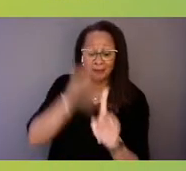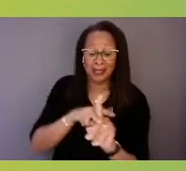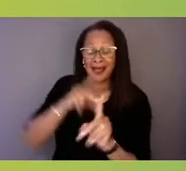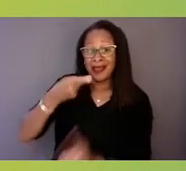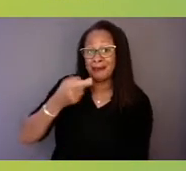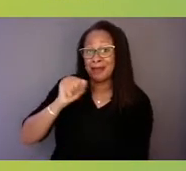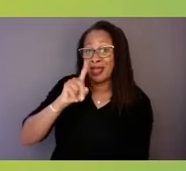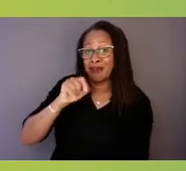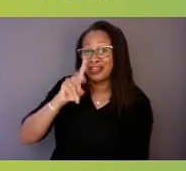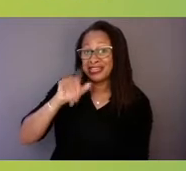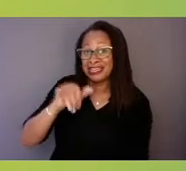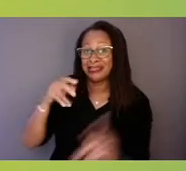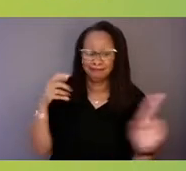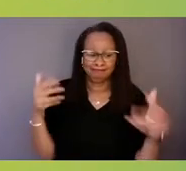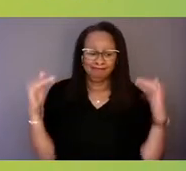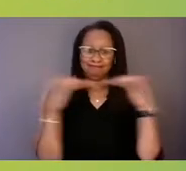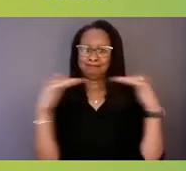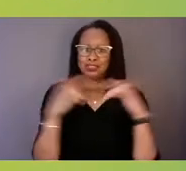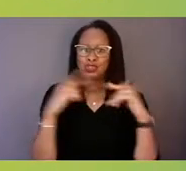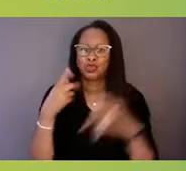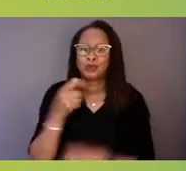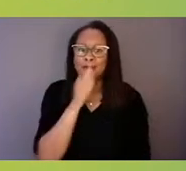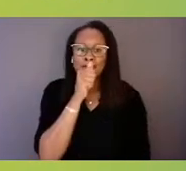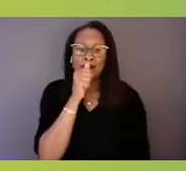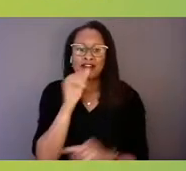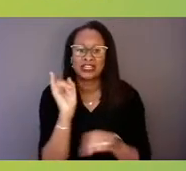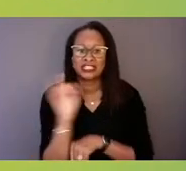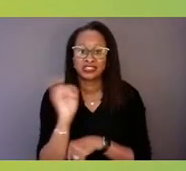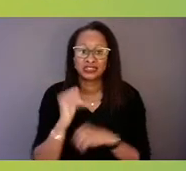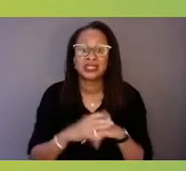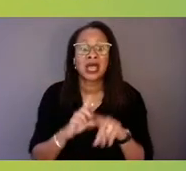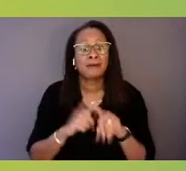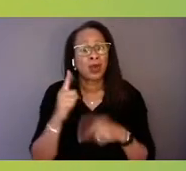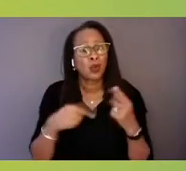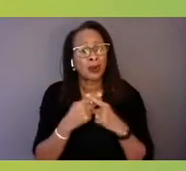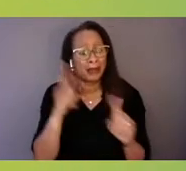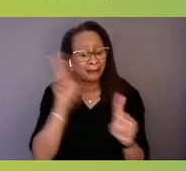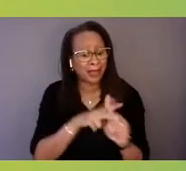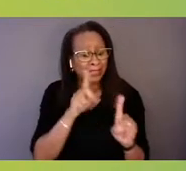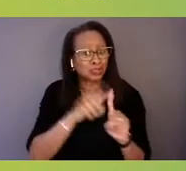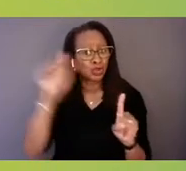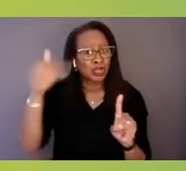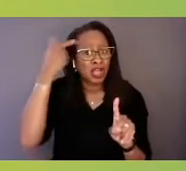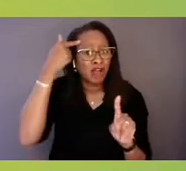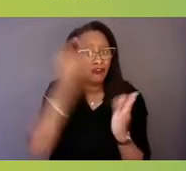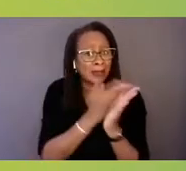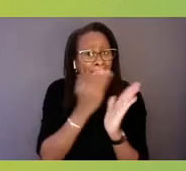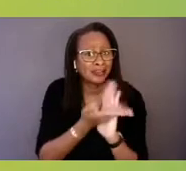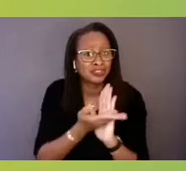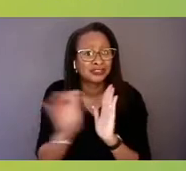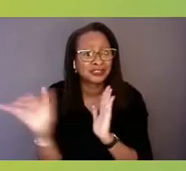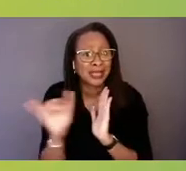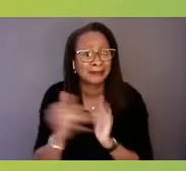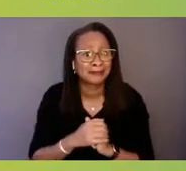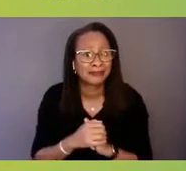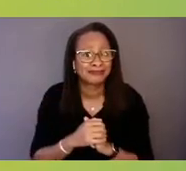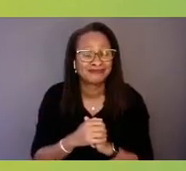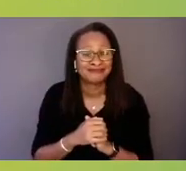but what about applying parity to government budgets? Medicare is not parity compliant.